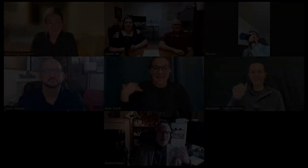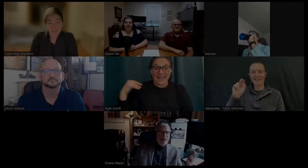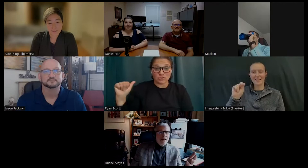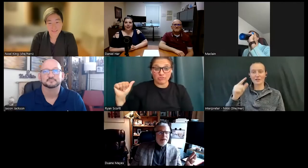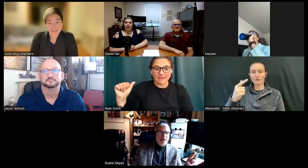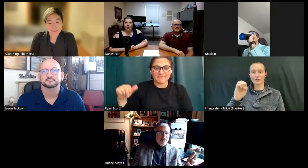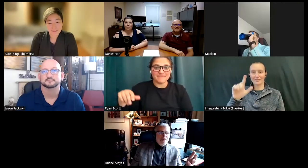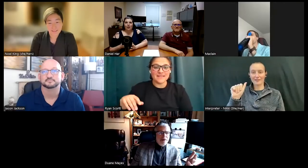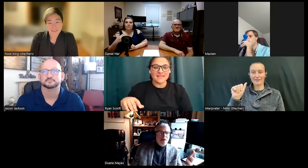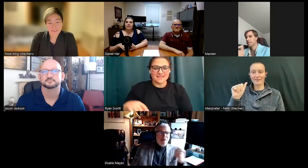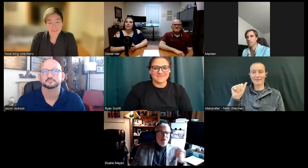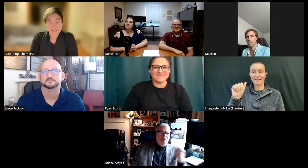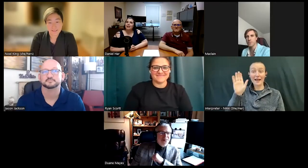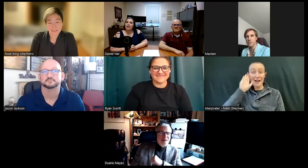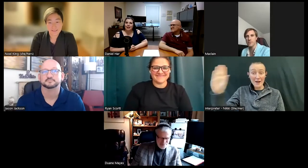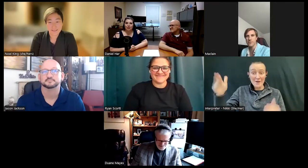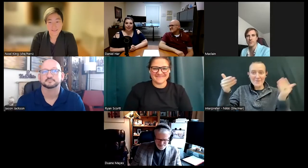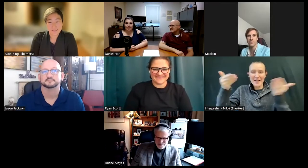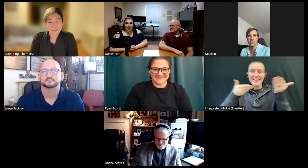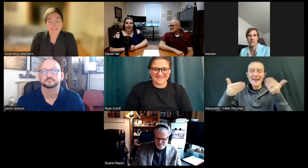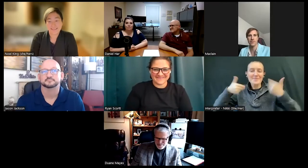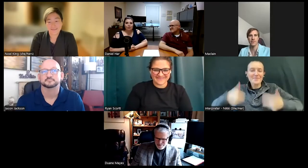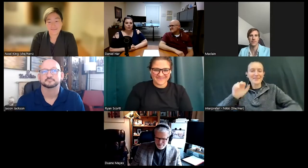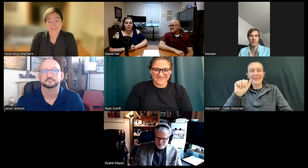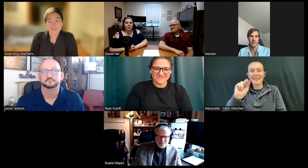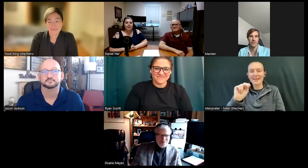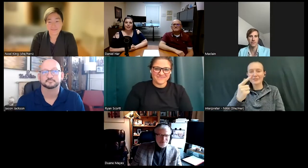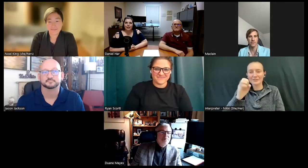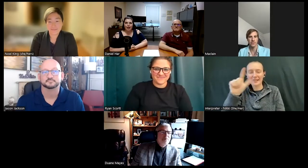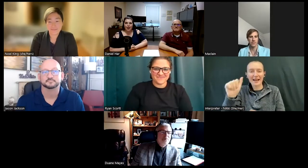Hello, welcome everyone my name is Angela and before we really get into the heart